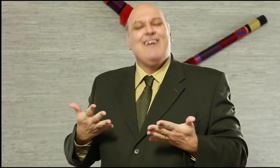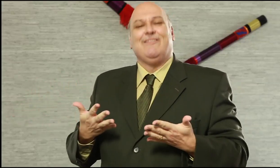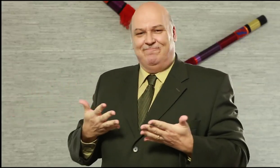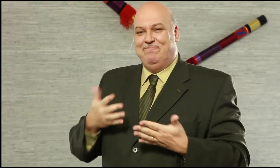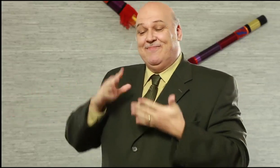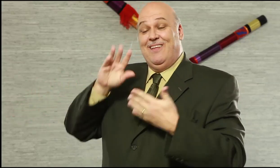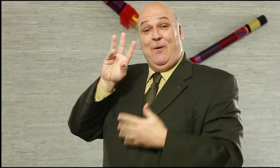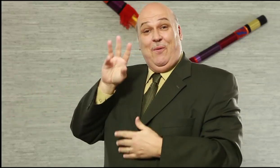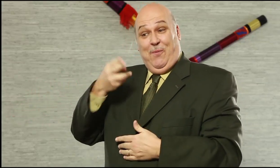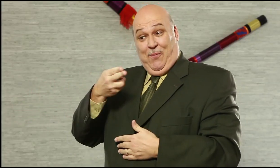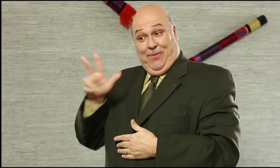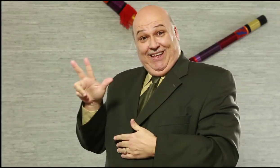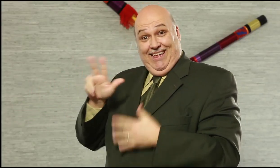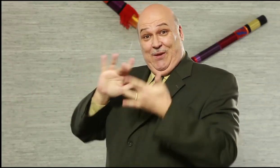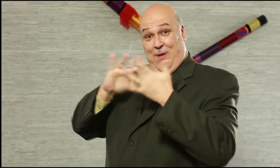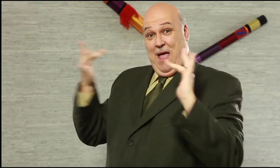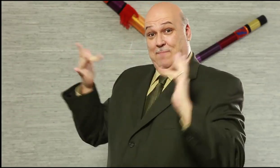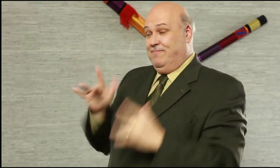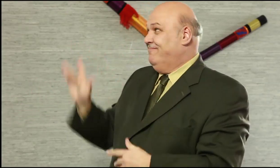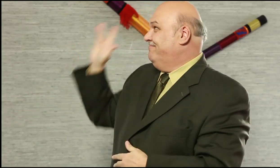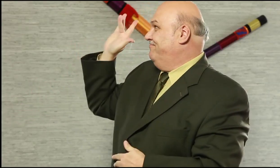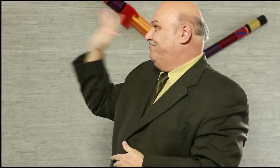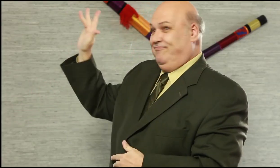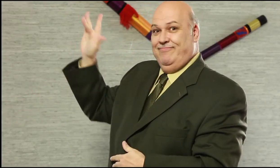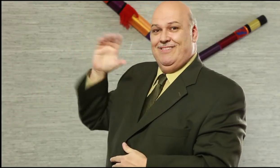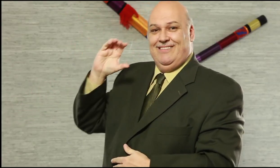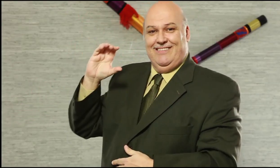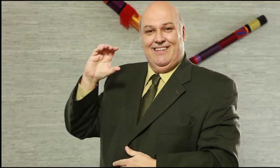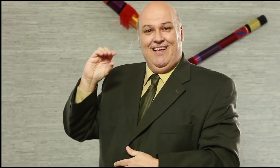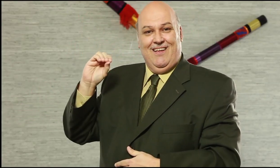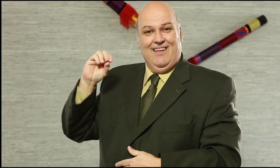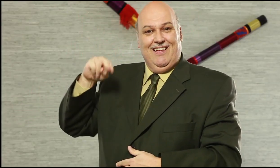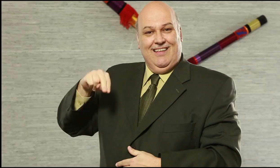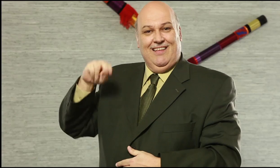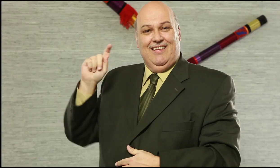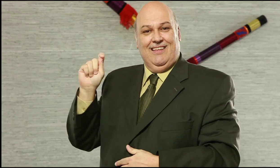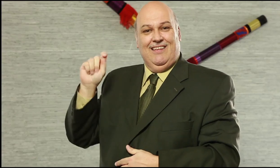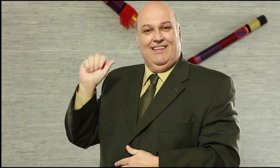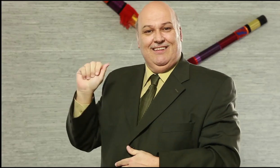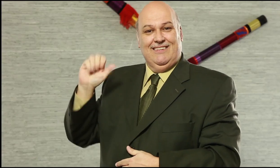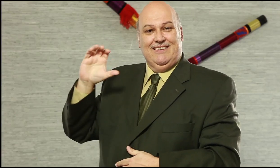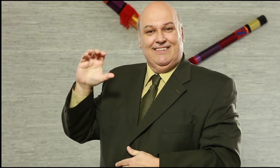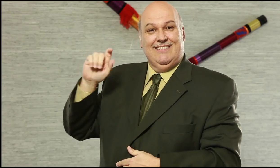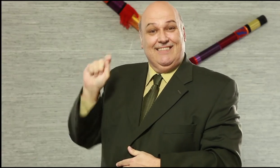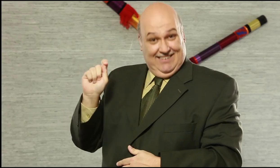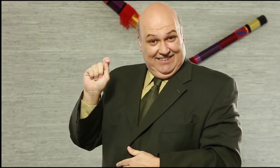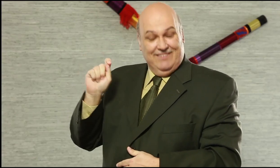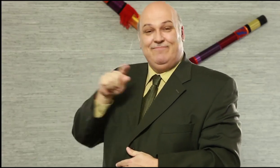can share your photos of your DeafWaves party